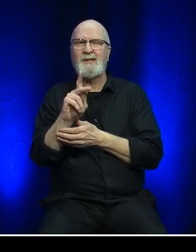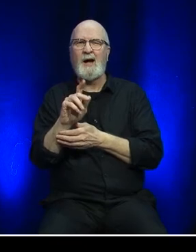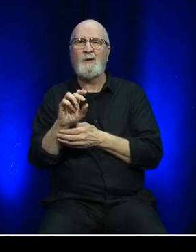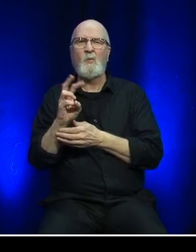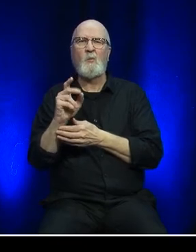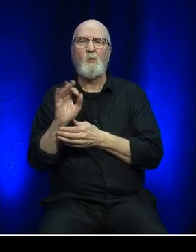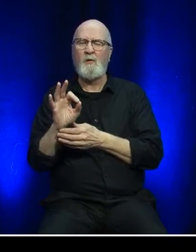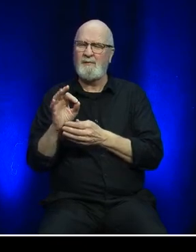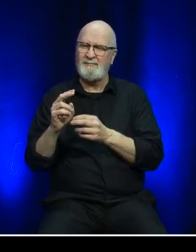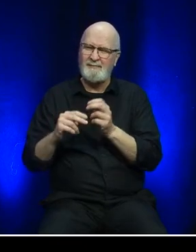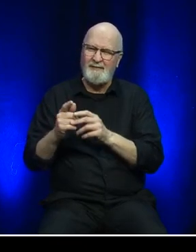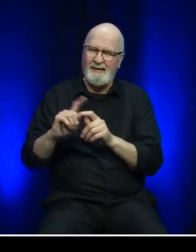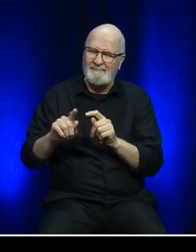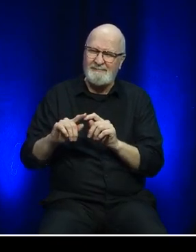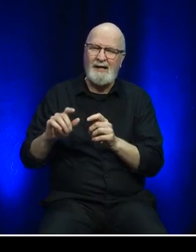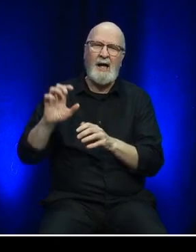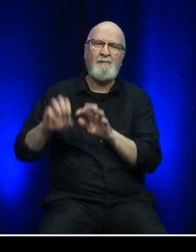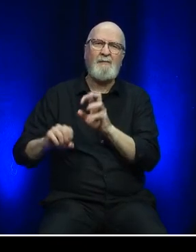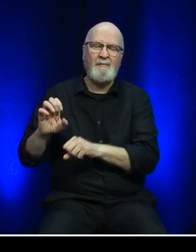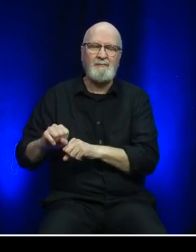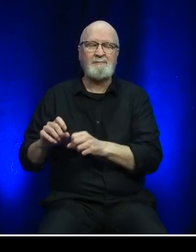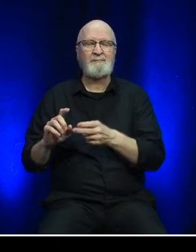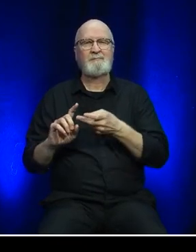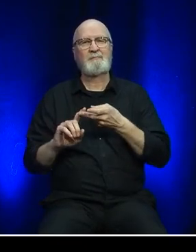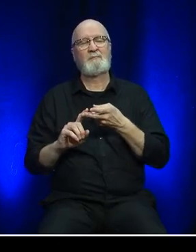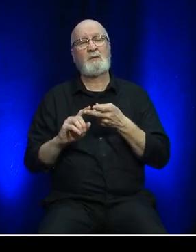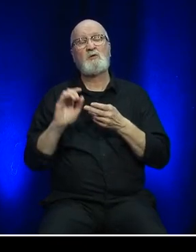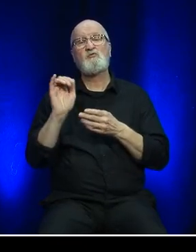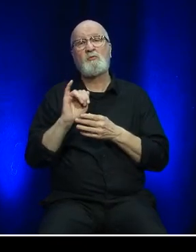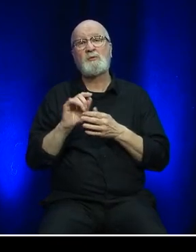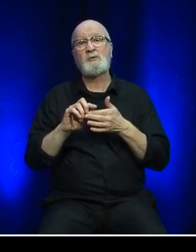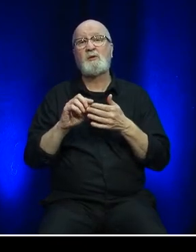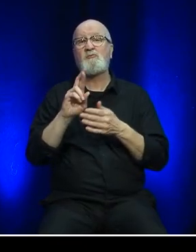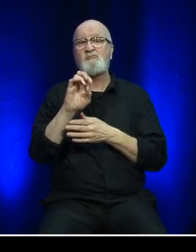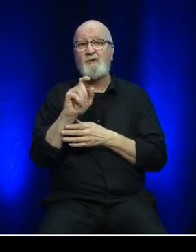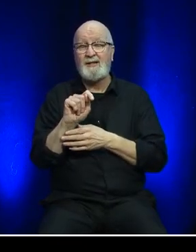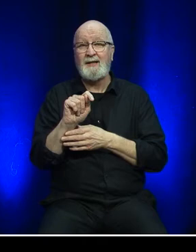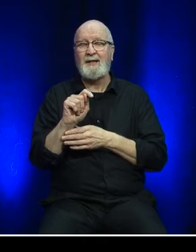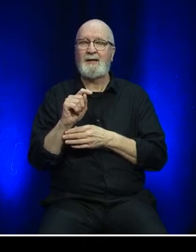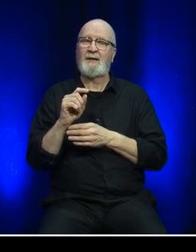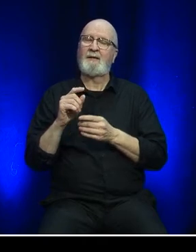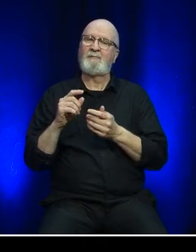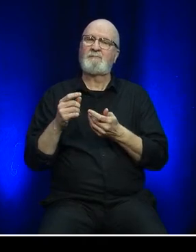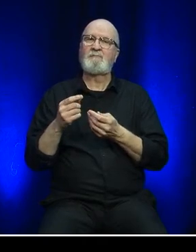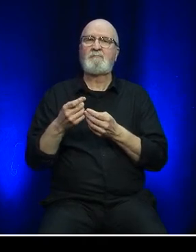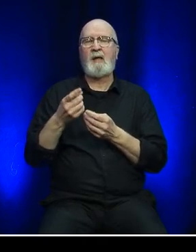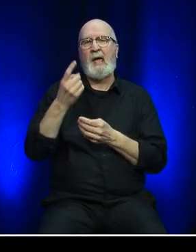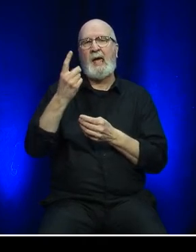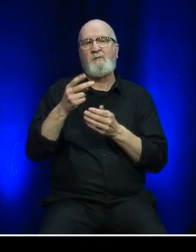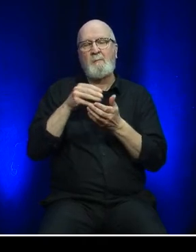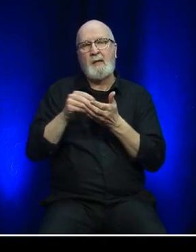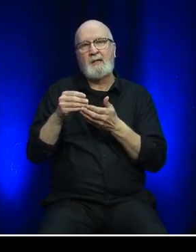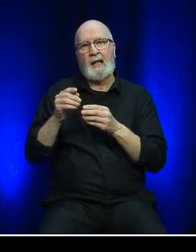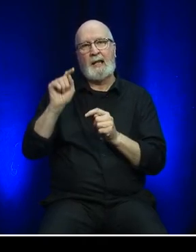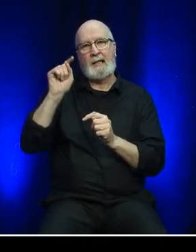Insurance, rent, and utilities were $500,000 lower than last year as the Corporation